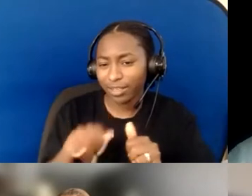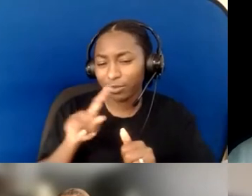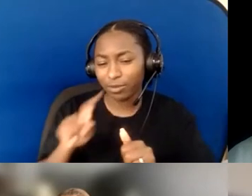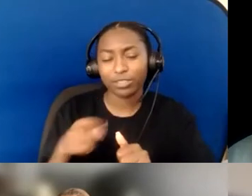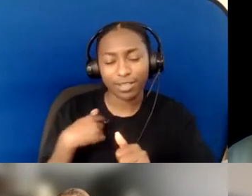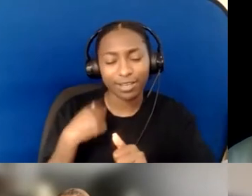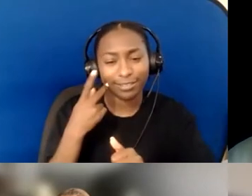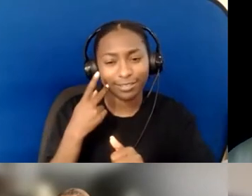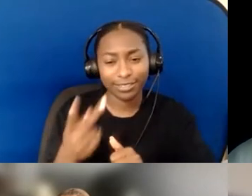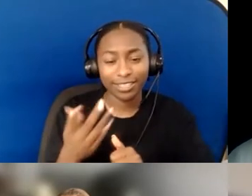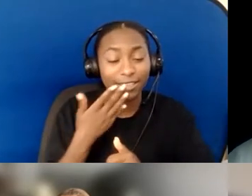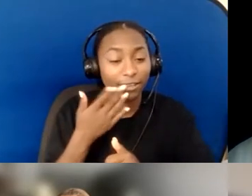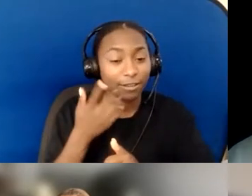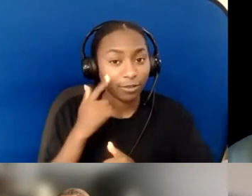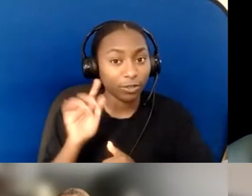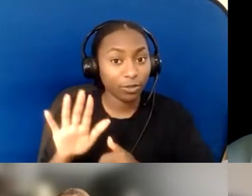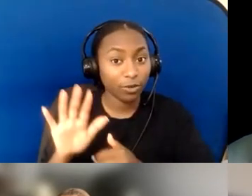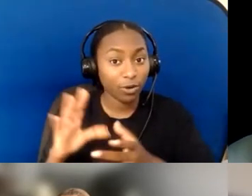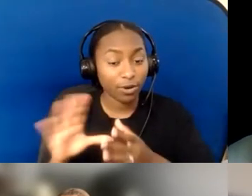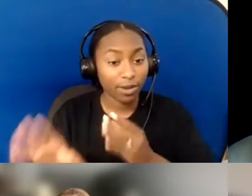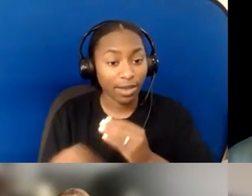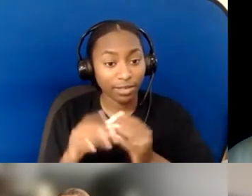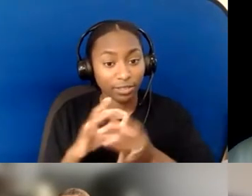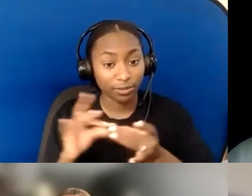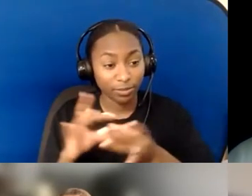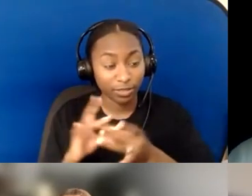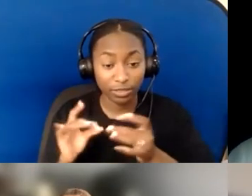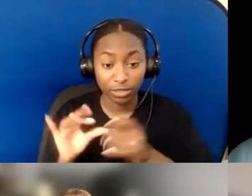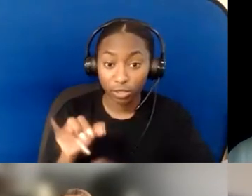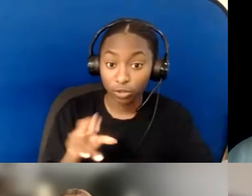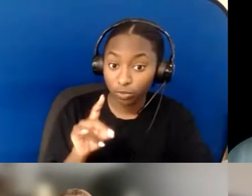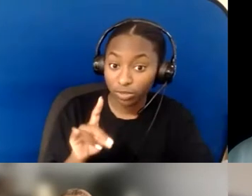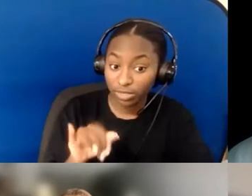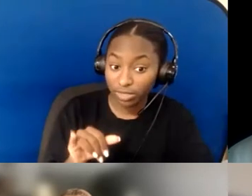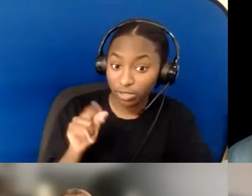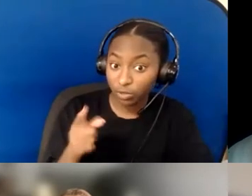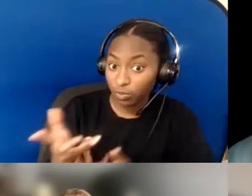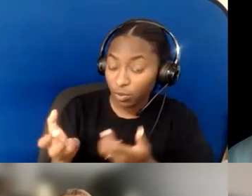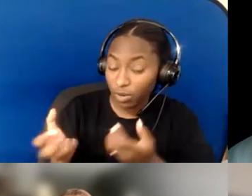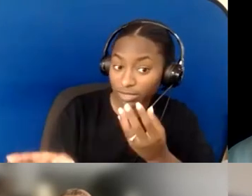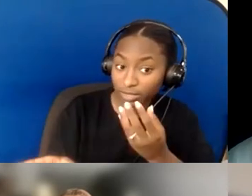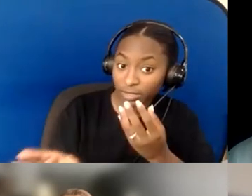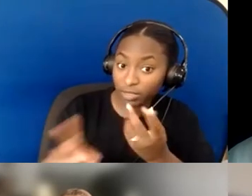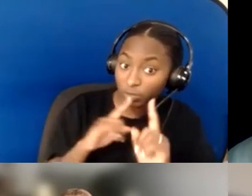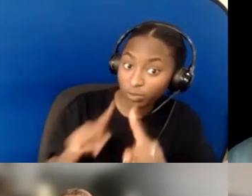Also, thank you for your added— Judy, you unmuted; was there something you wanted to say in response to what Victoria said?